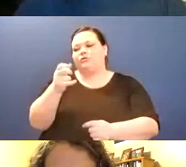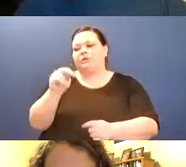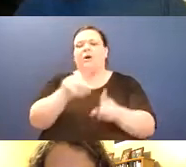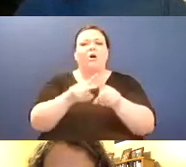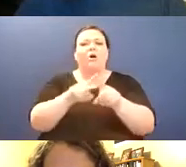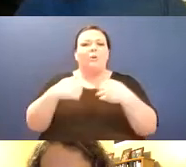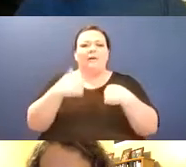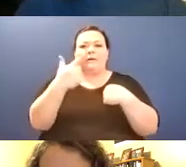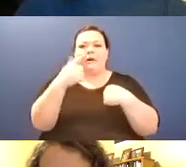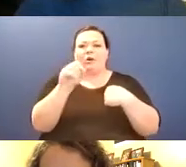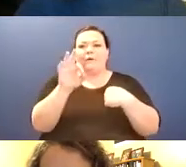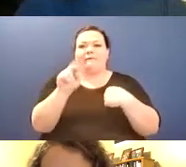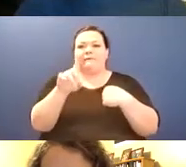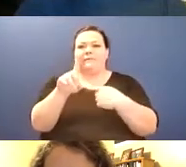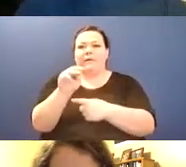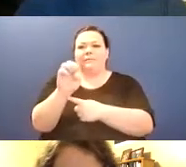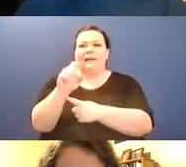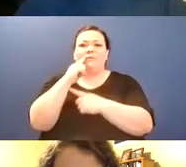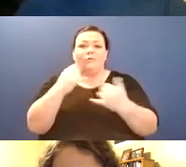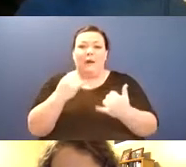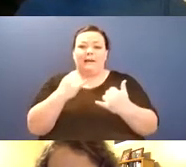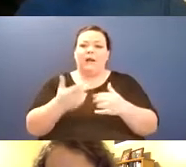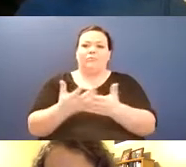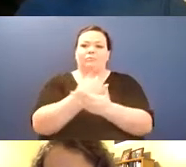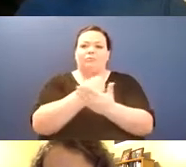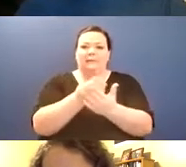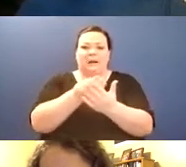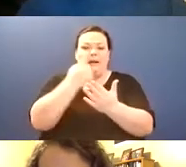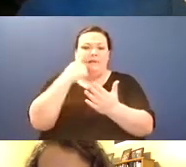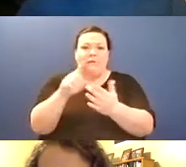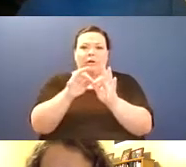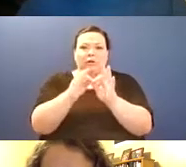as we're going so you won't lose it in the in the chat and we've also done a course with an